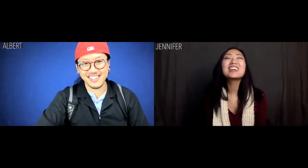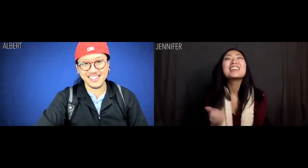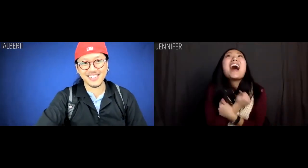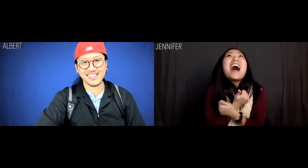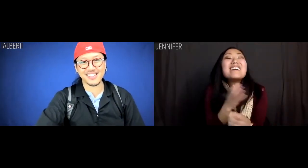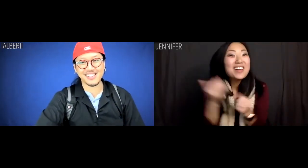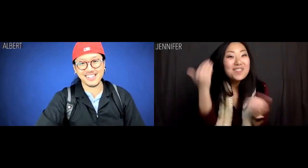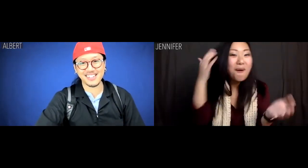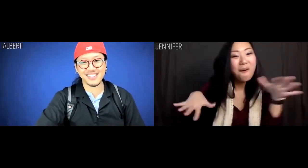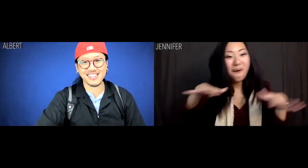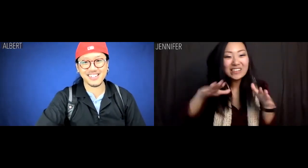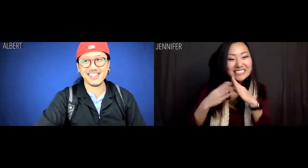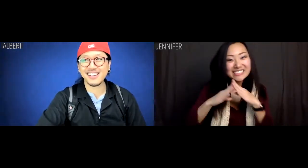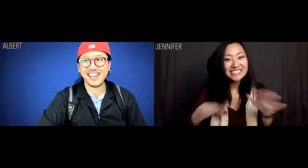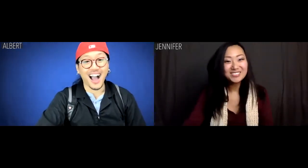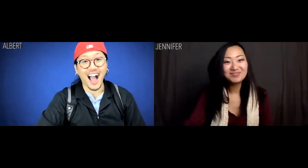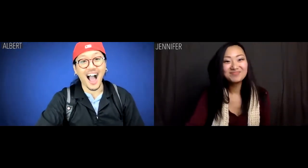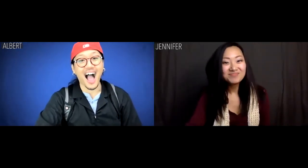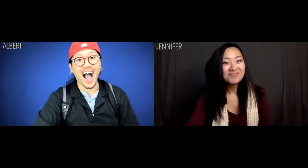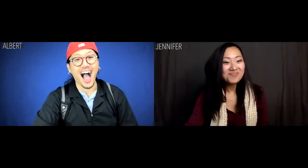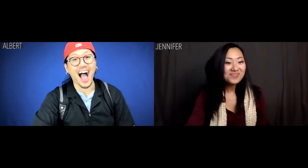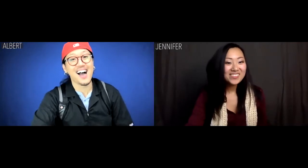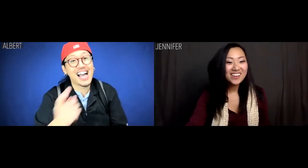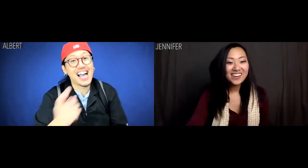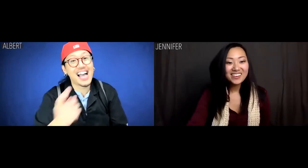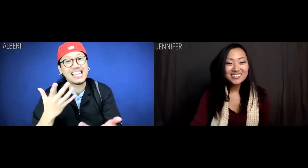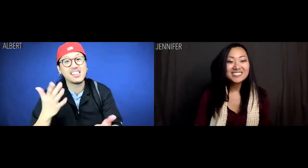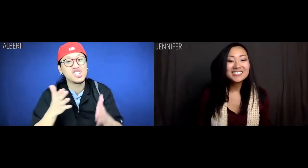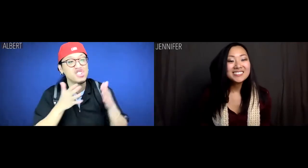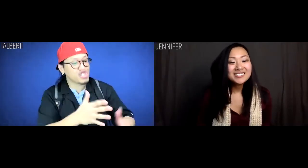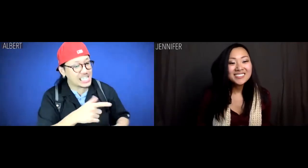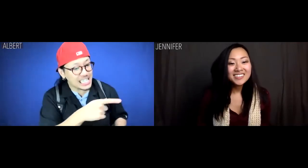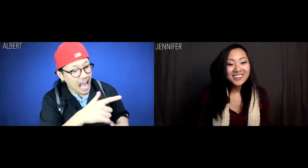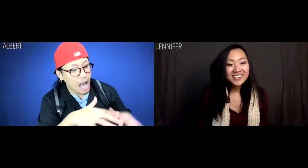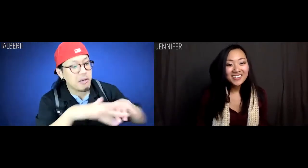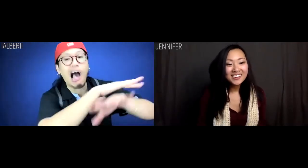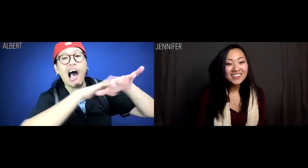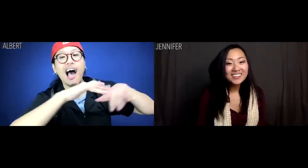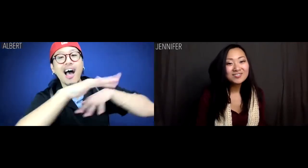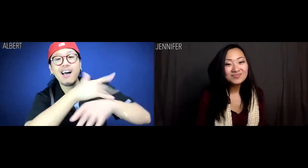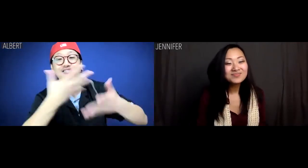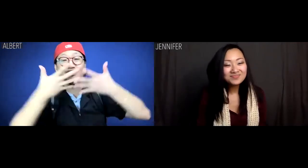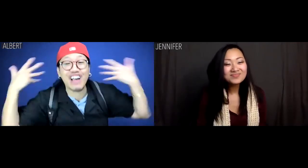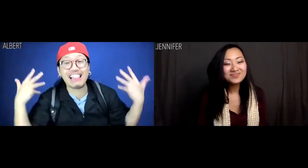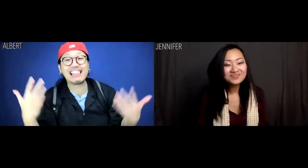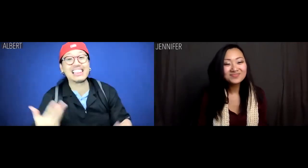Jennifer: Loved getting to know my city. Albert: Right? The streets are so vibrant and friendly!